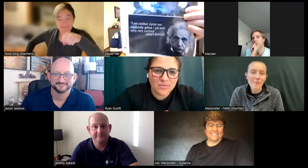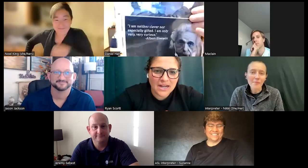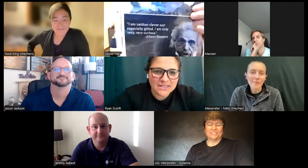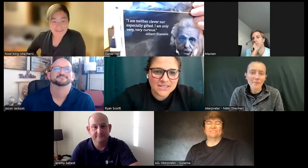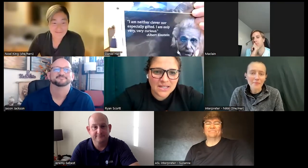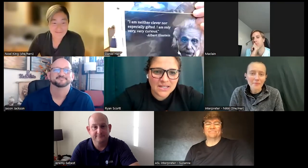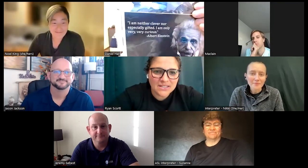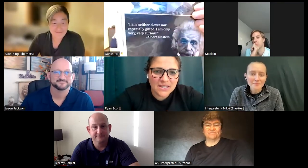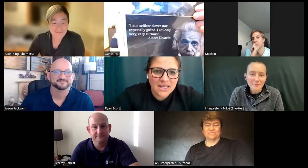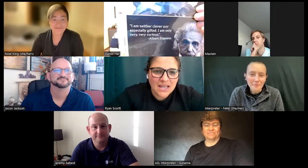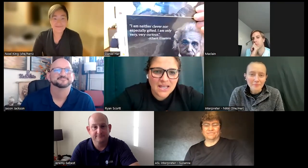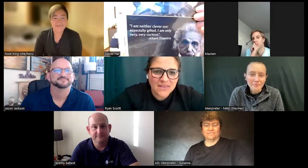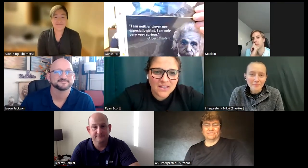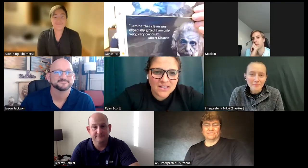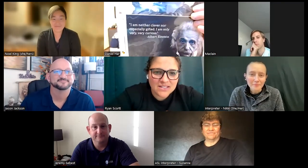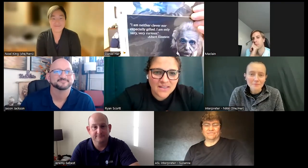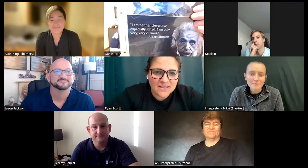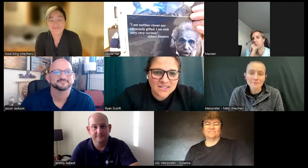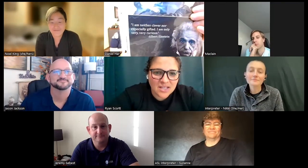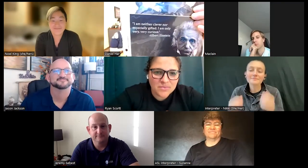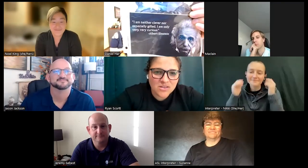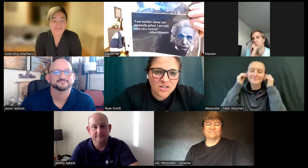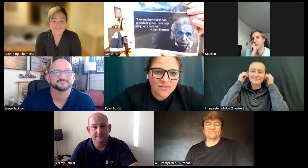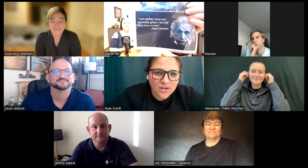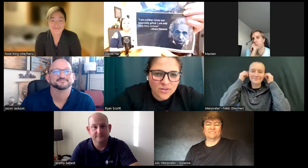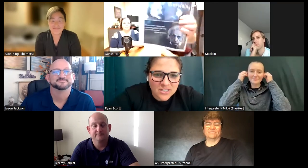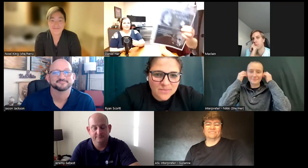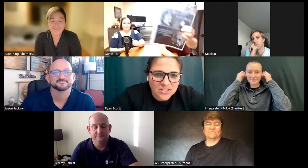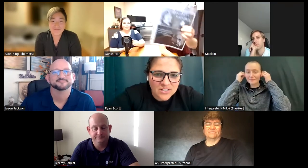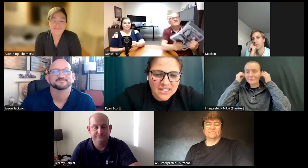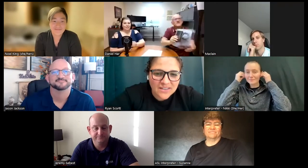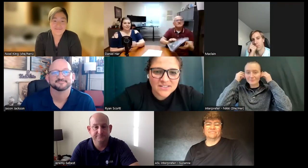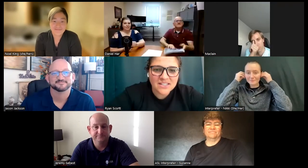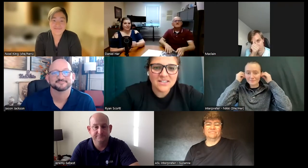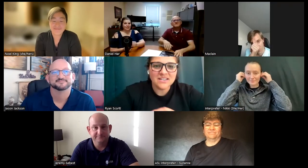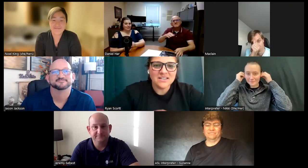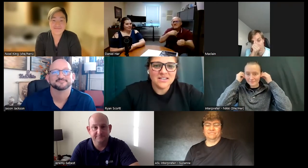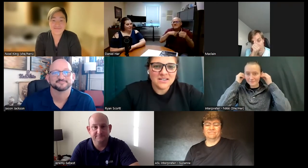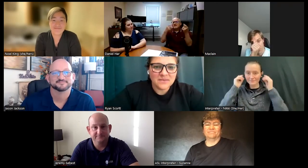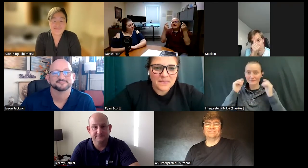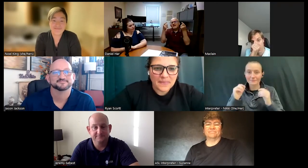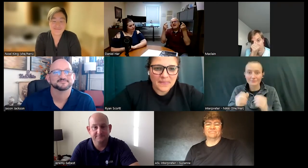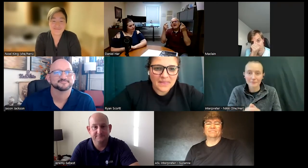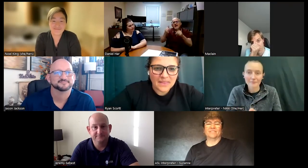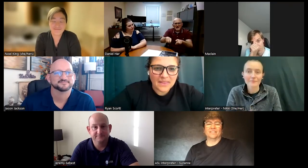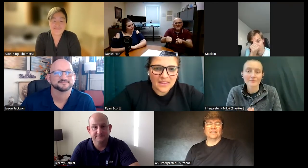Albert Einstein and then a saying that says I'm neither clever nor especially gifted